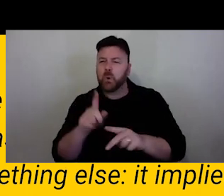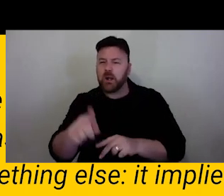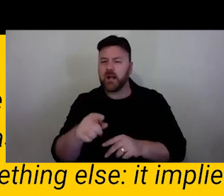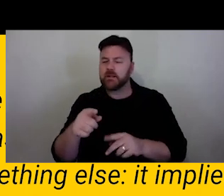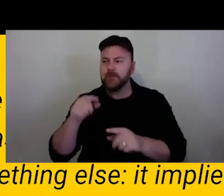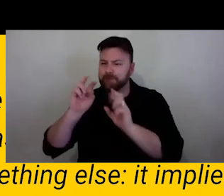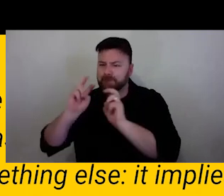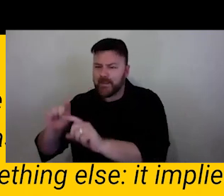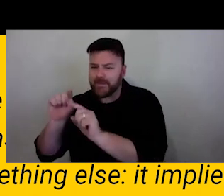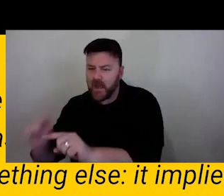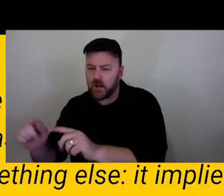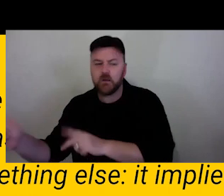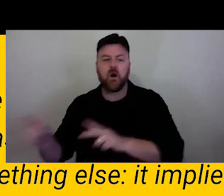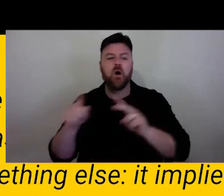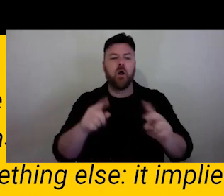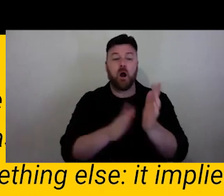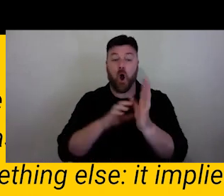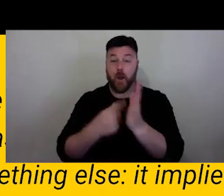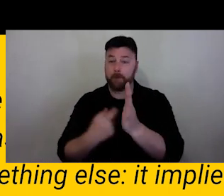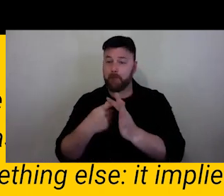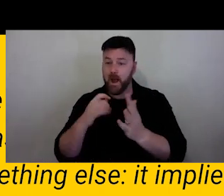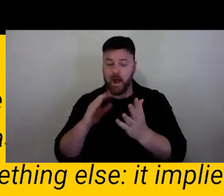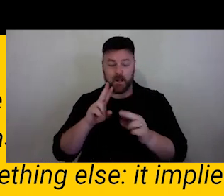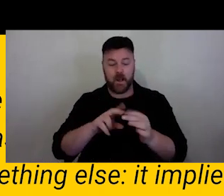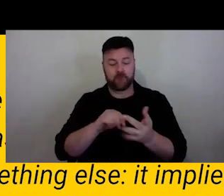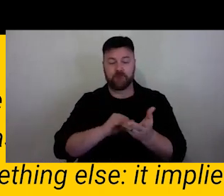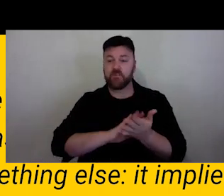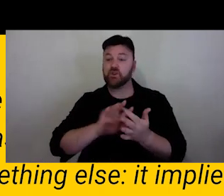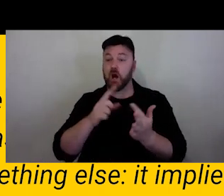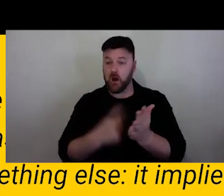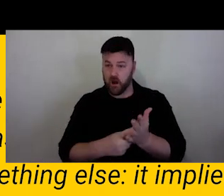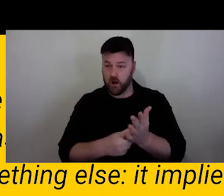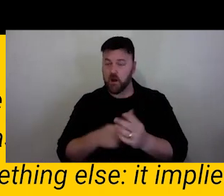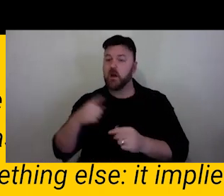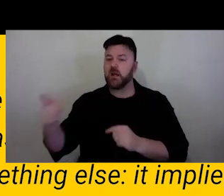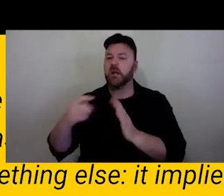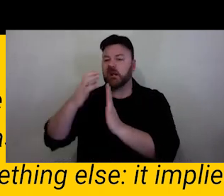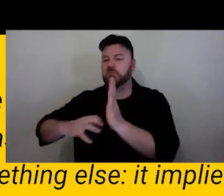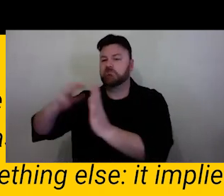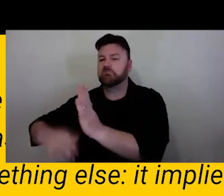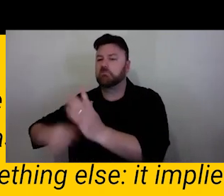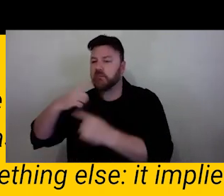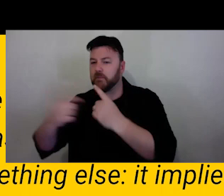quote that Mark Fisher has in his essay How To Kill a Zombie and this